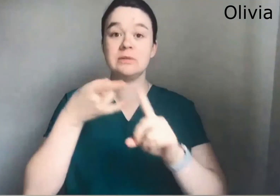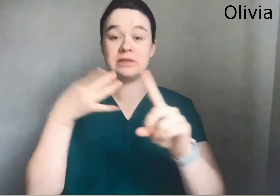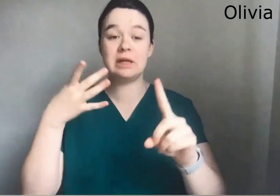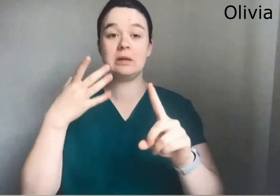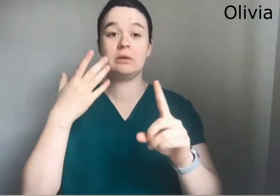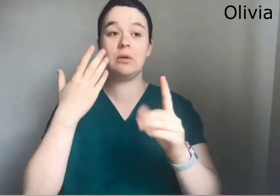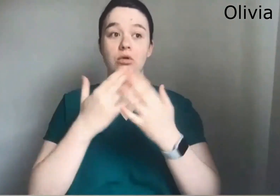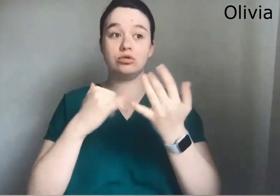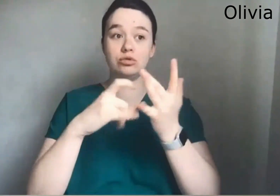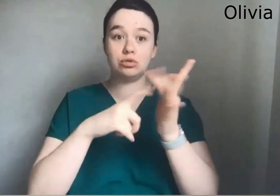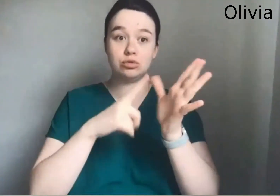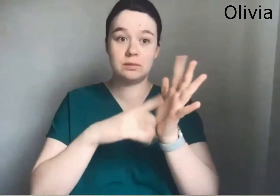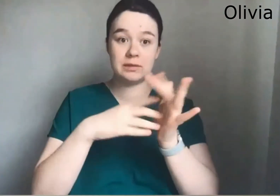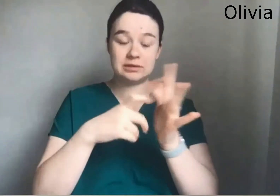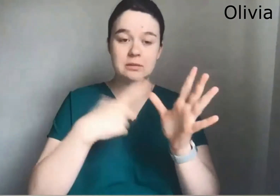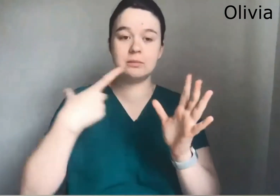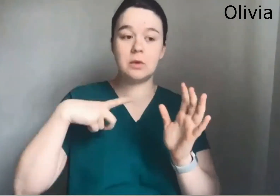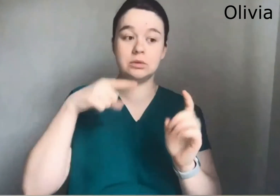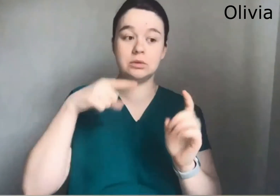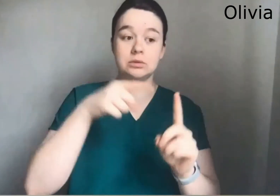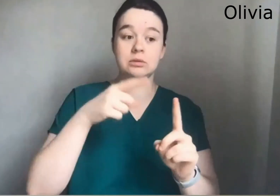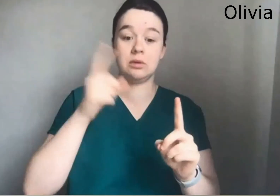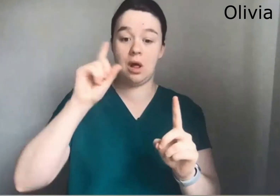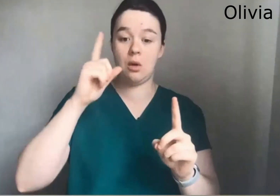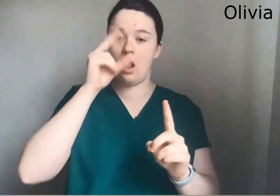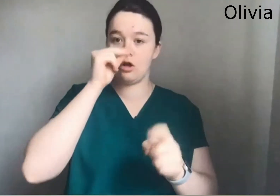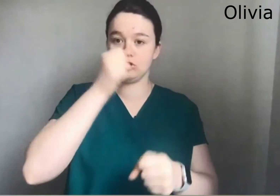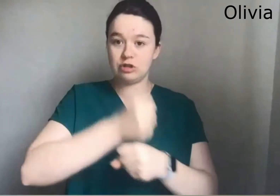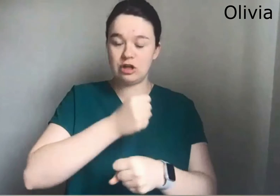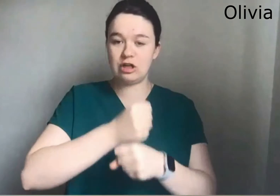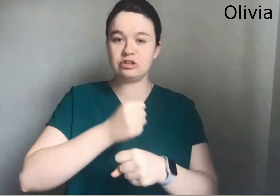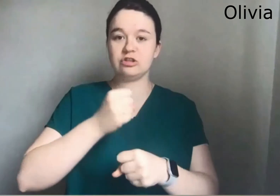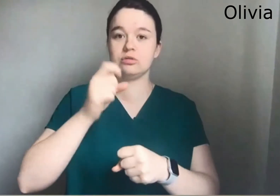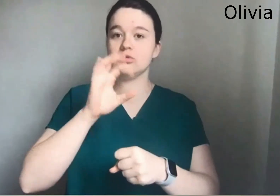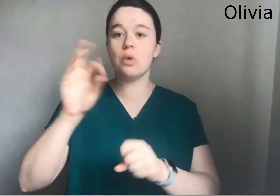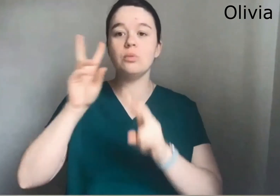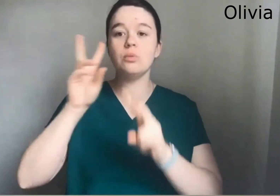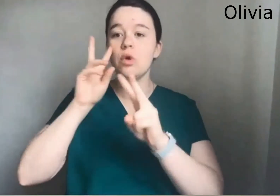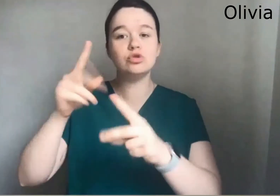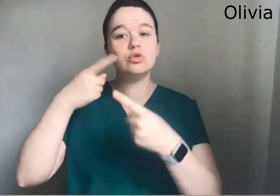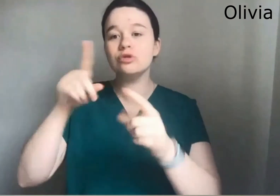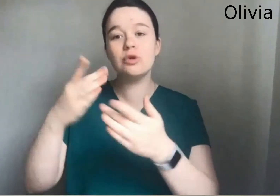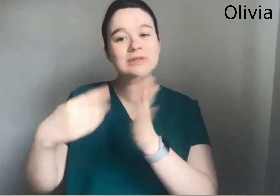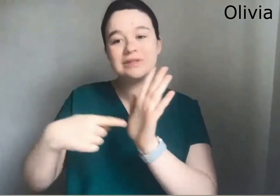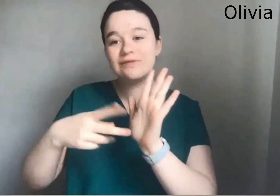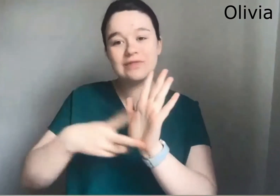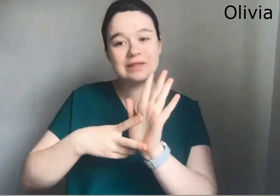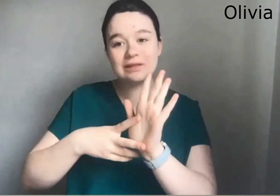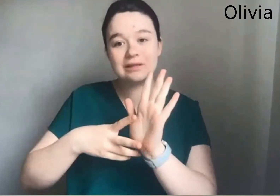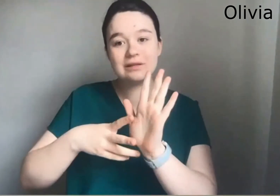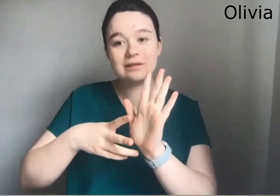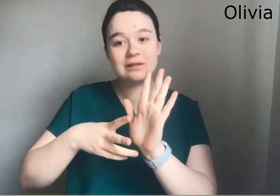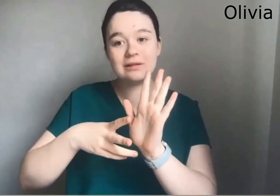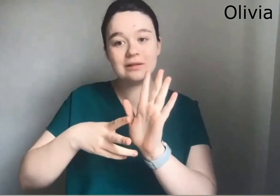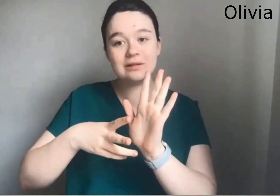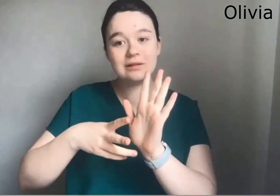And that was actually really frustrating specifically on social media because uh, the younger generation weren't watching the news on tv